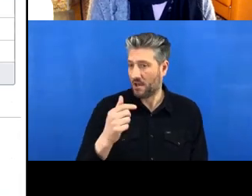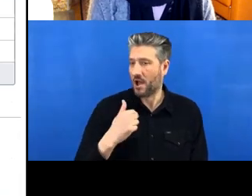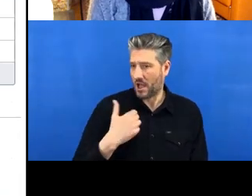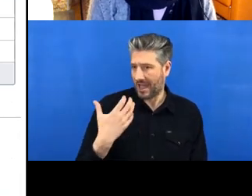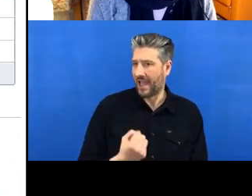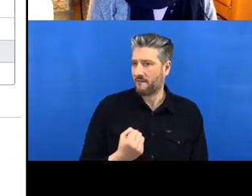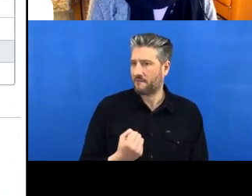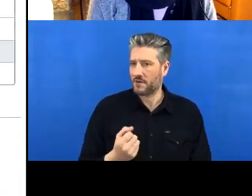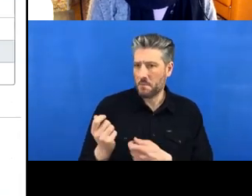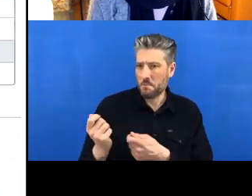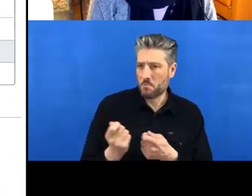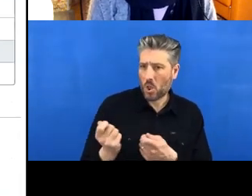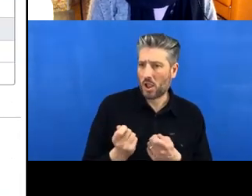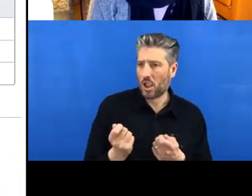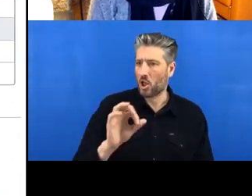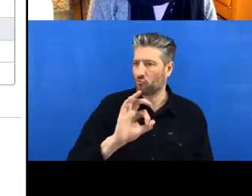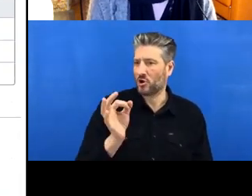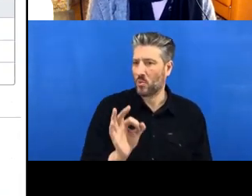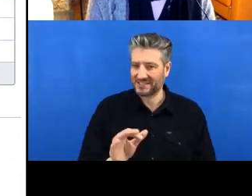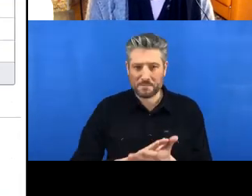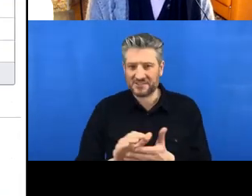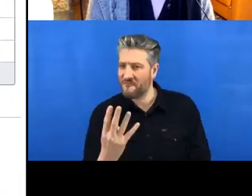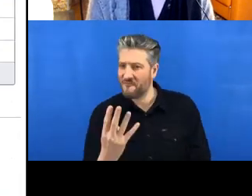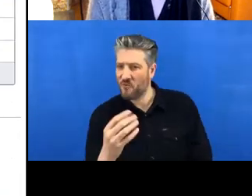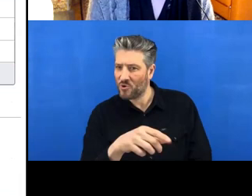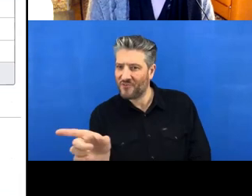So that's great, so I can see that they're coming in already.